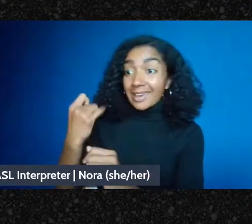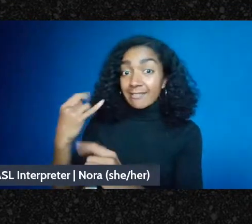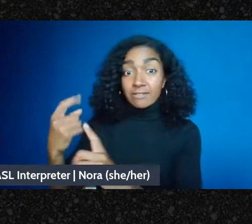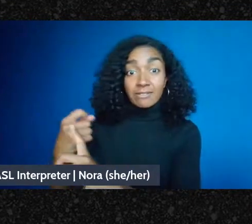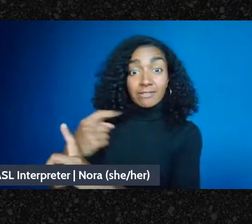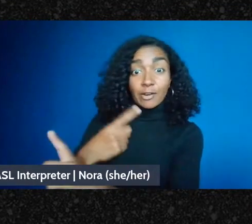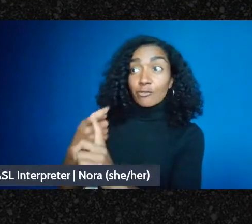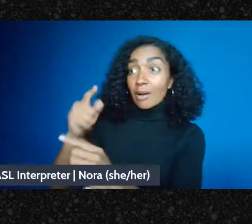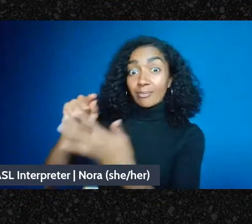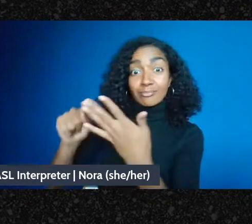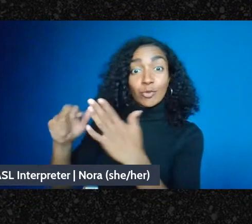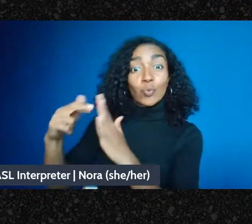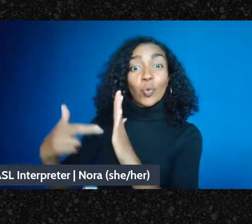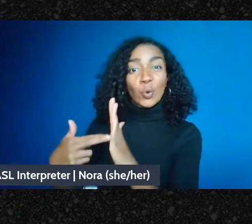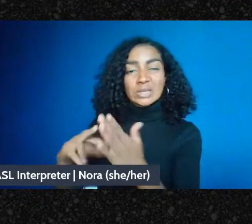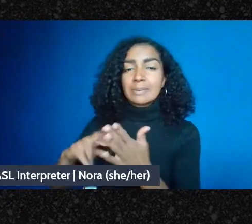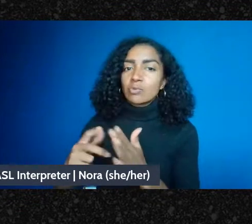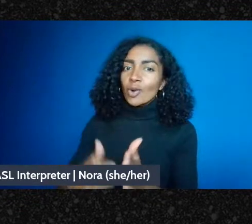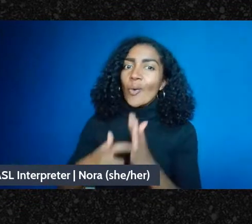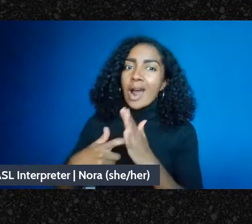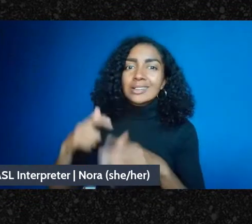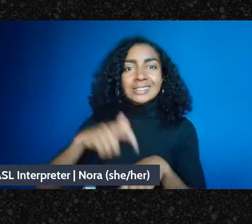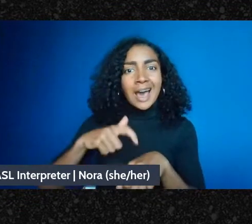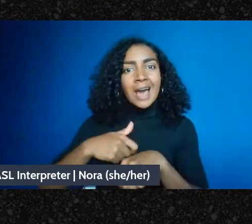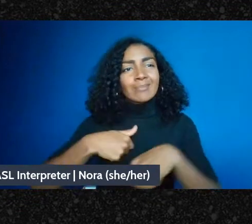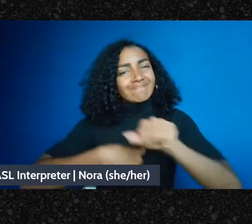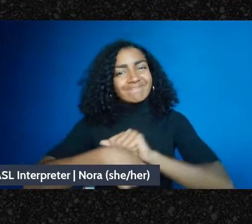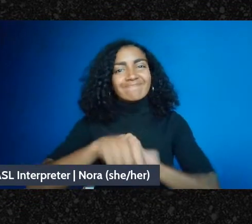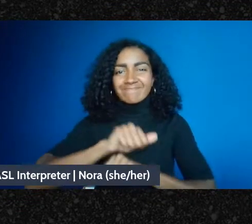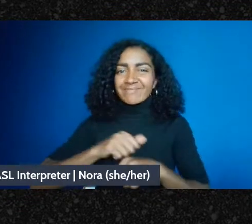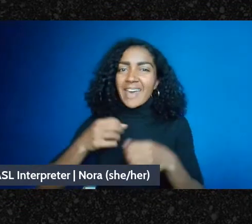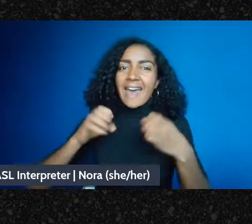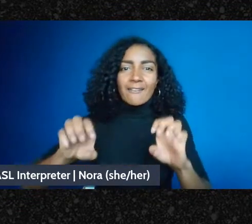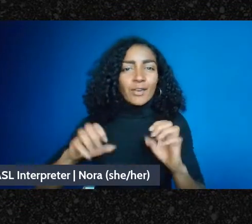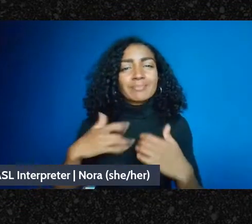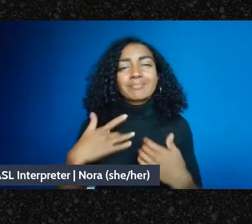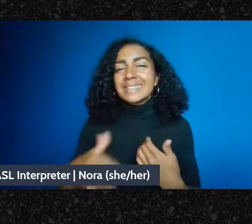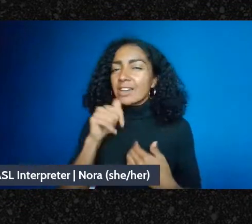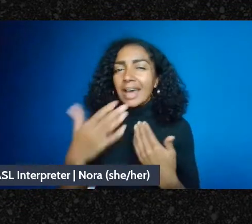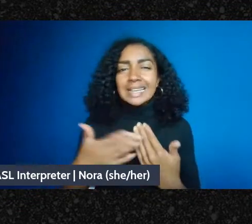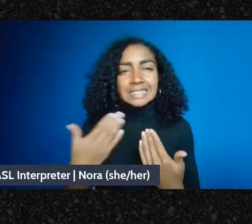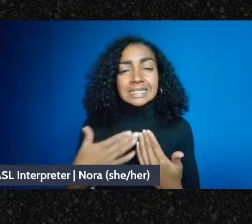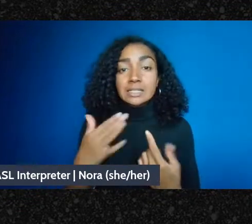it's not necessarily the easiest thing to do especially if you're trying to do the actual